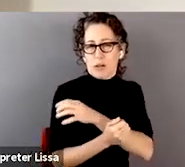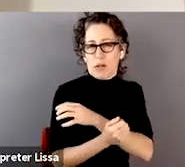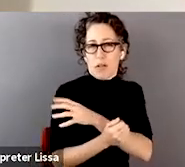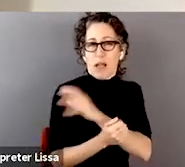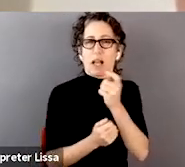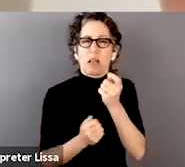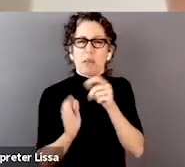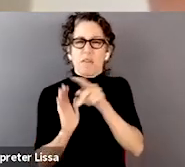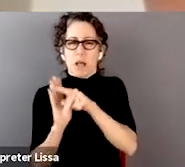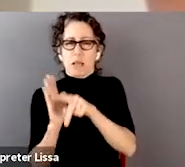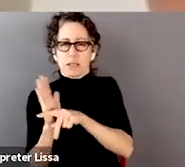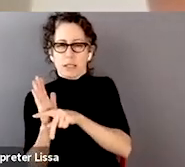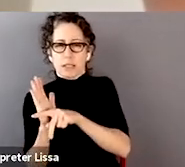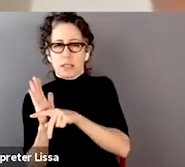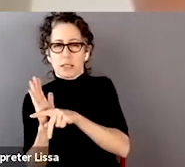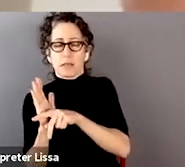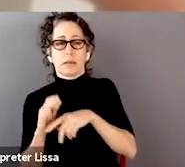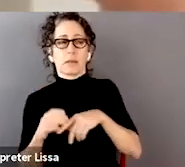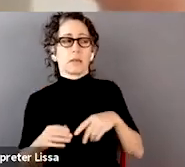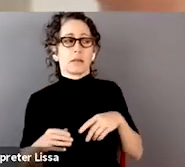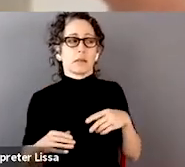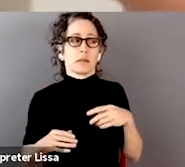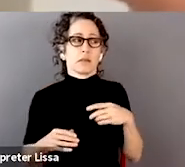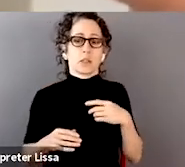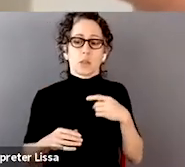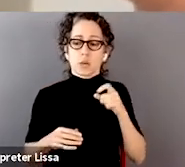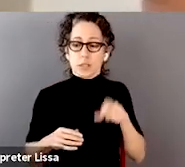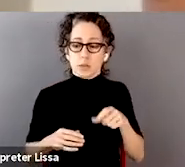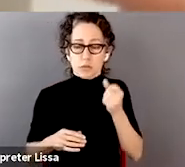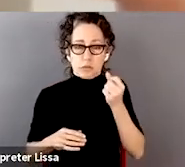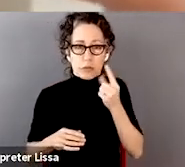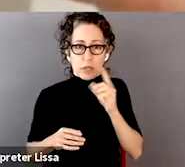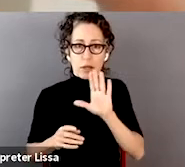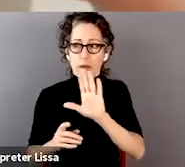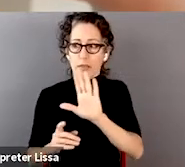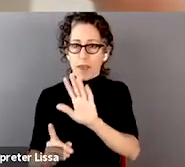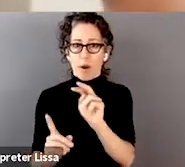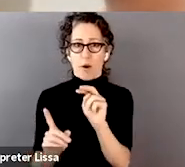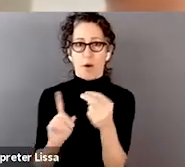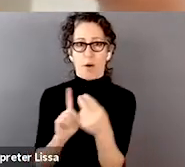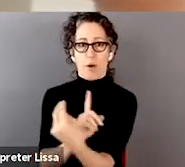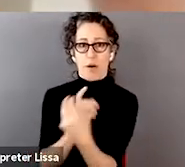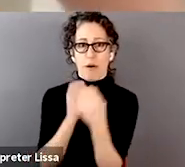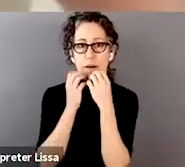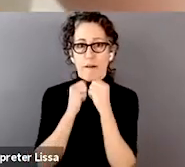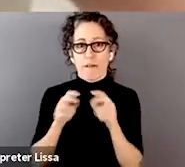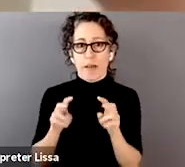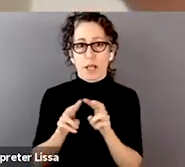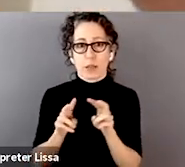you really have to understand what they value. The clinicians do not care that your fancy model